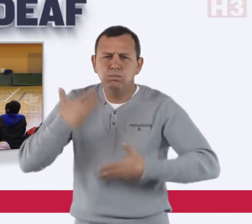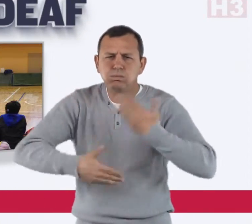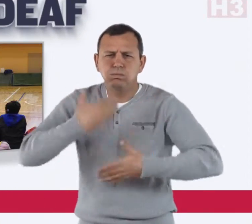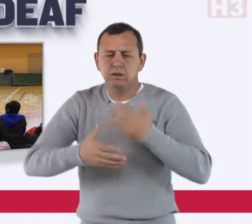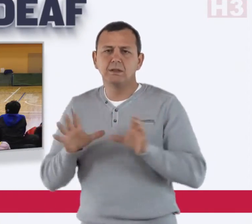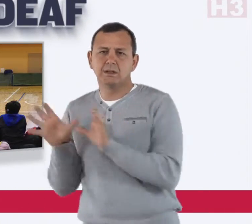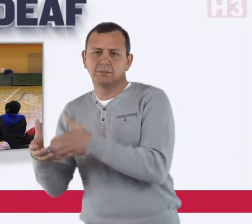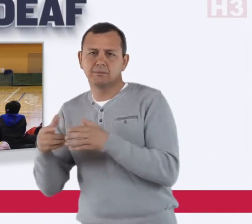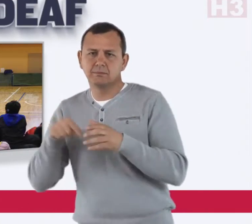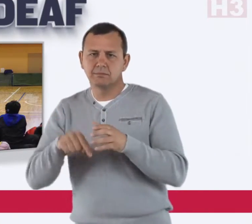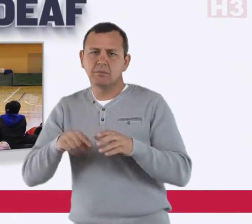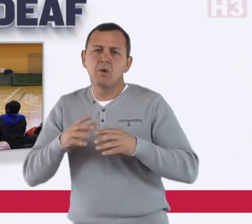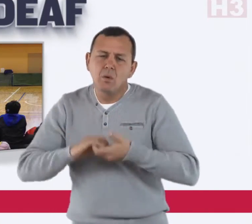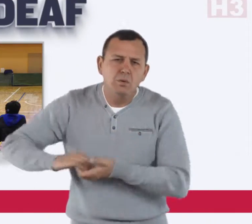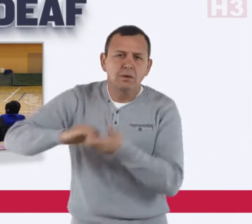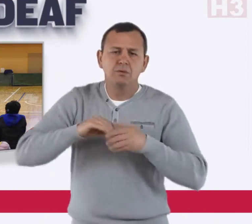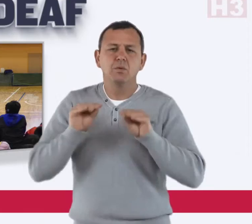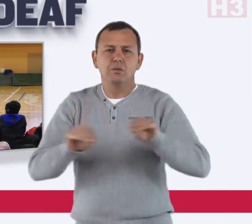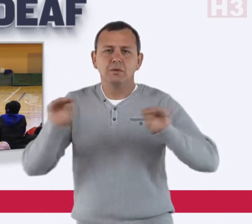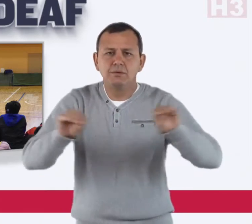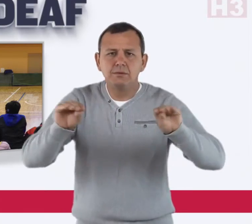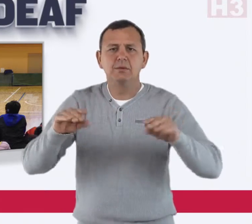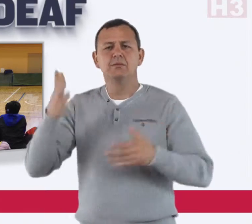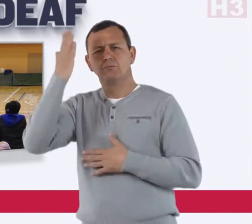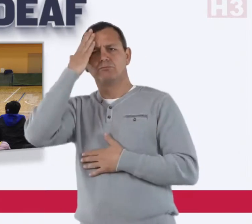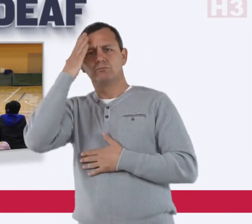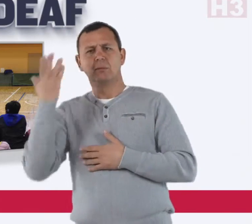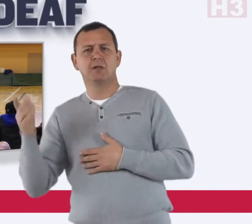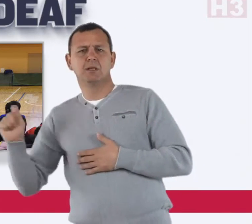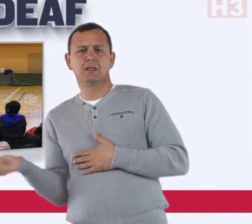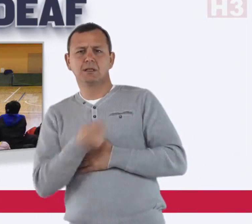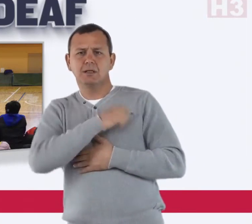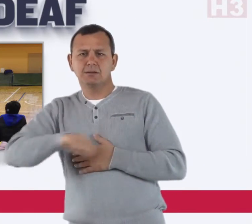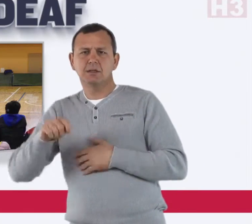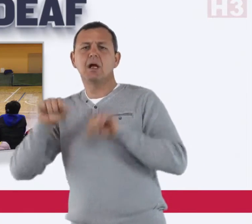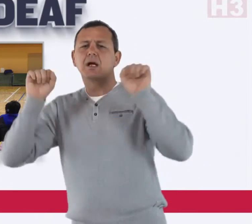They believe that tennis can be used as